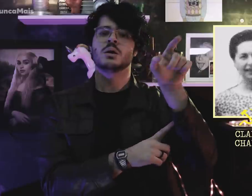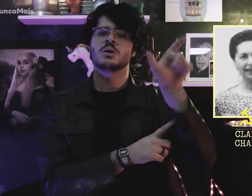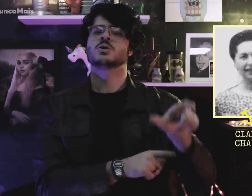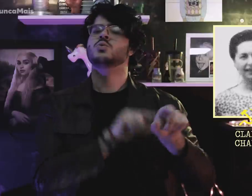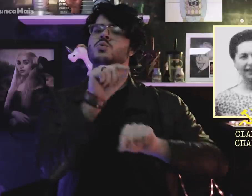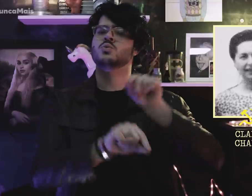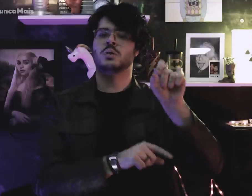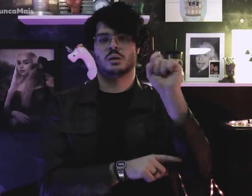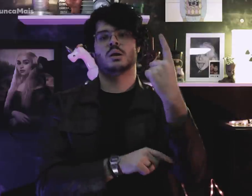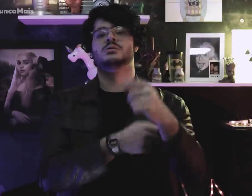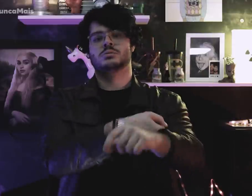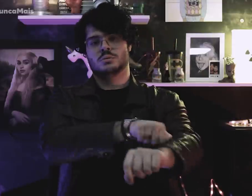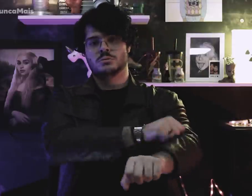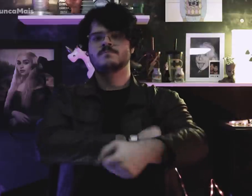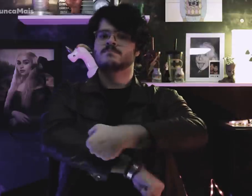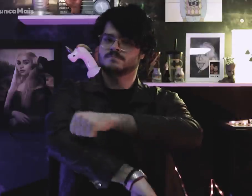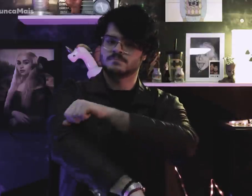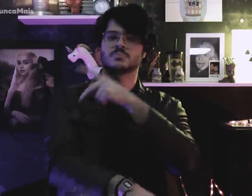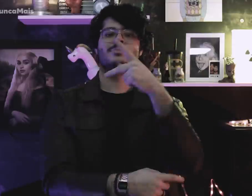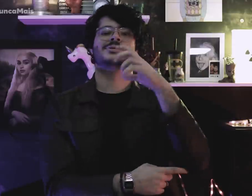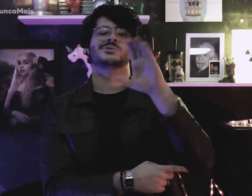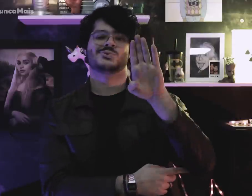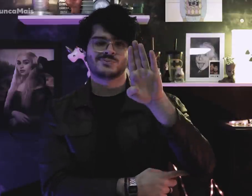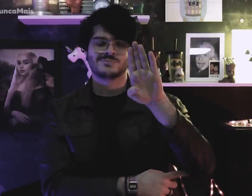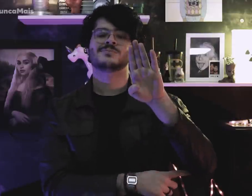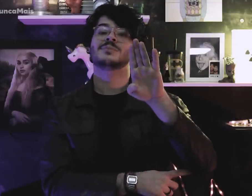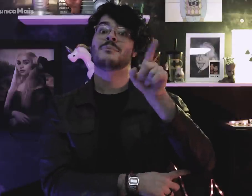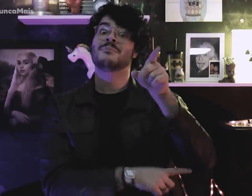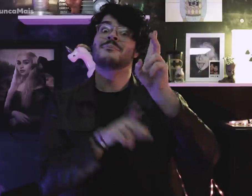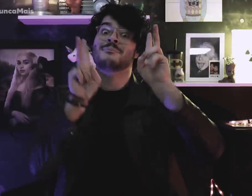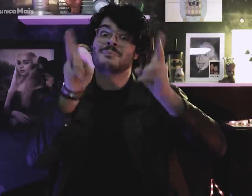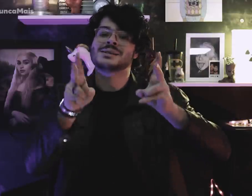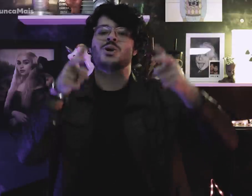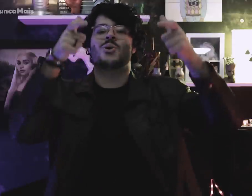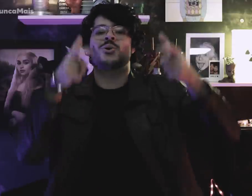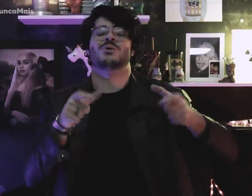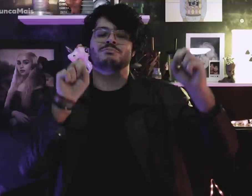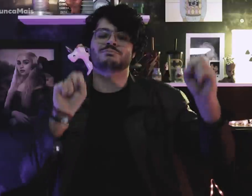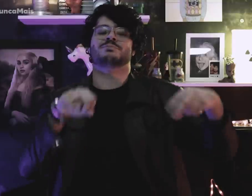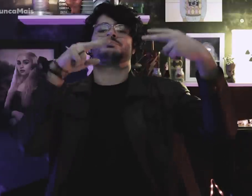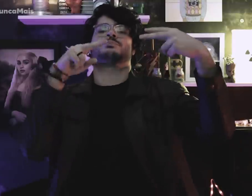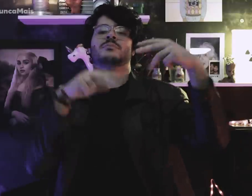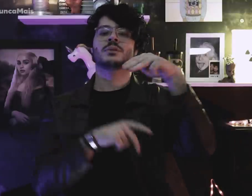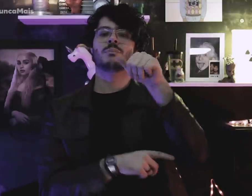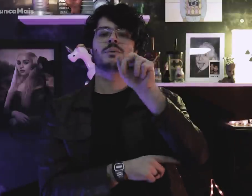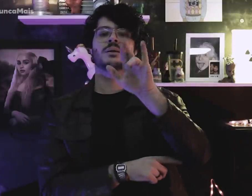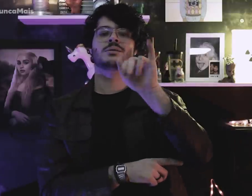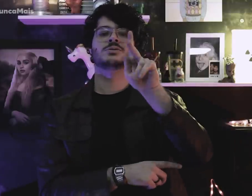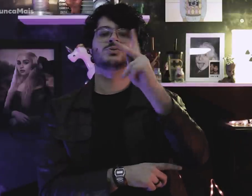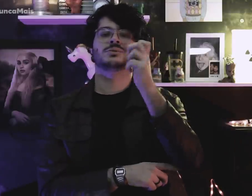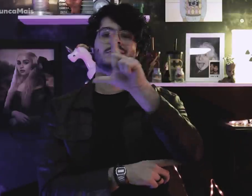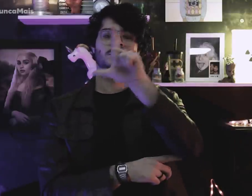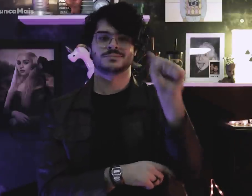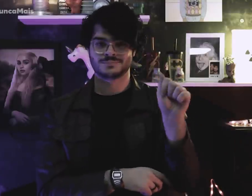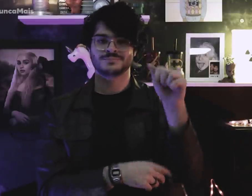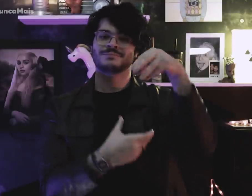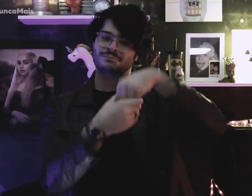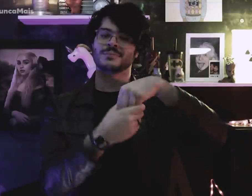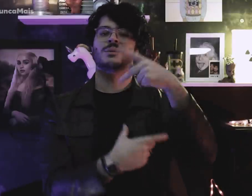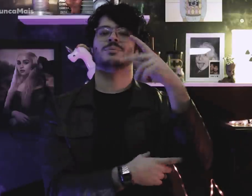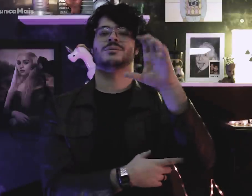she was a PCB activist where he met Marighella.